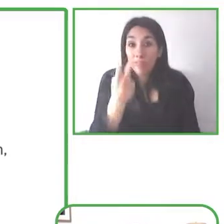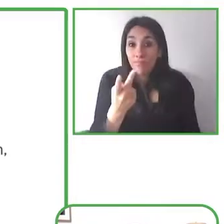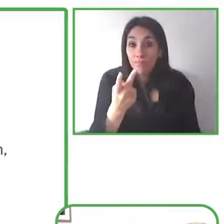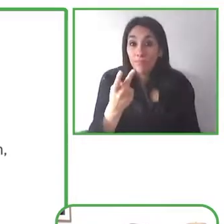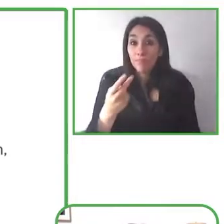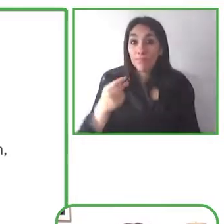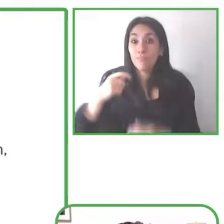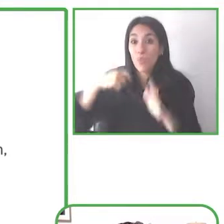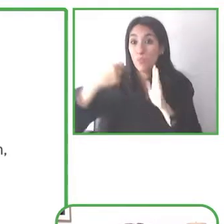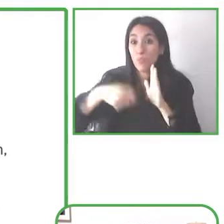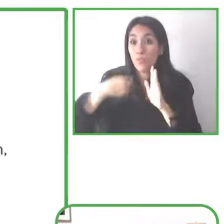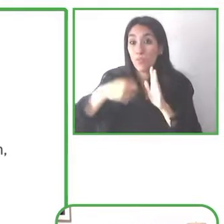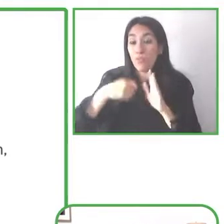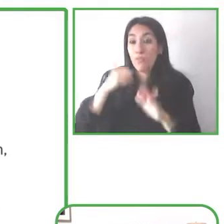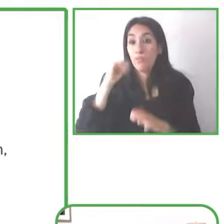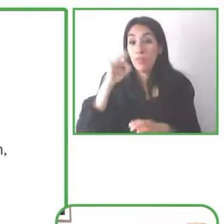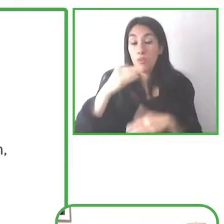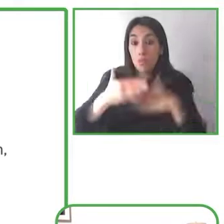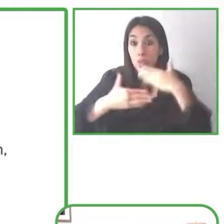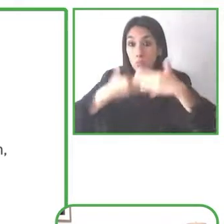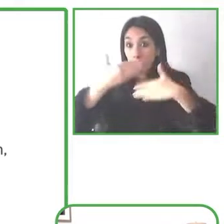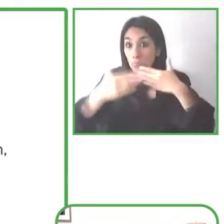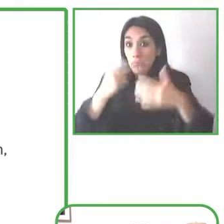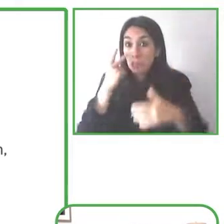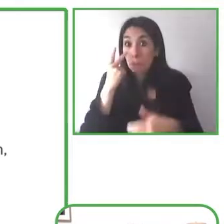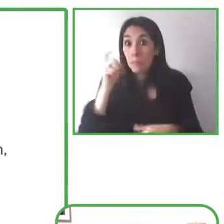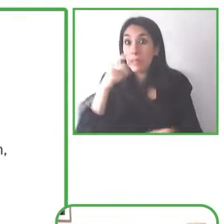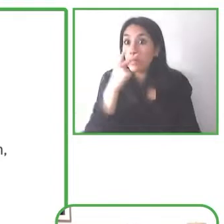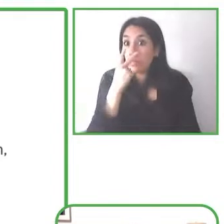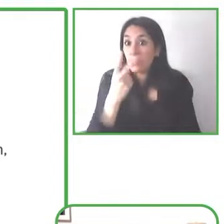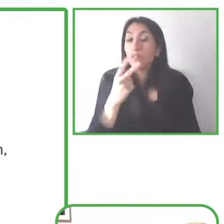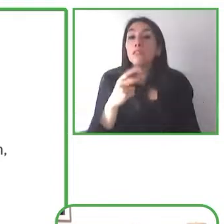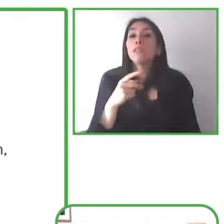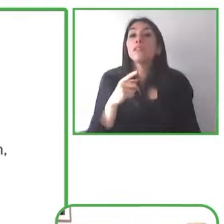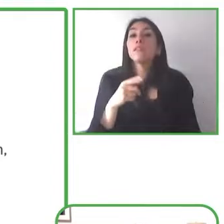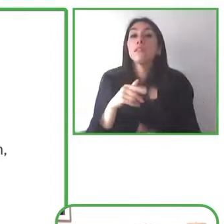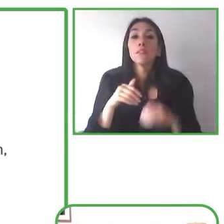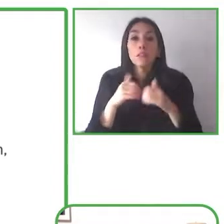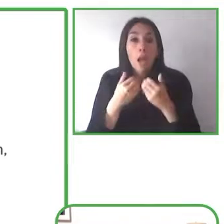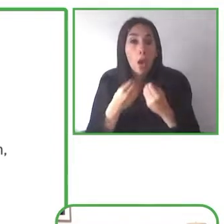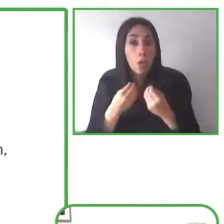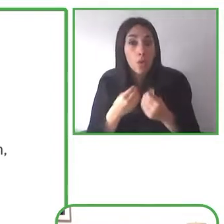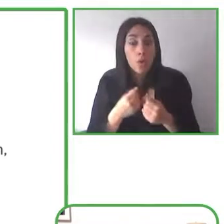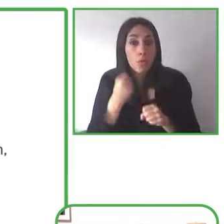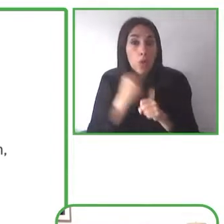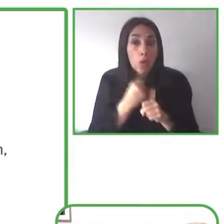So, captions launched in YouTube in 2009 and this was in English